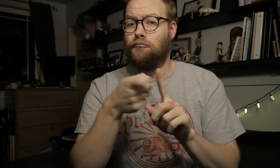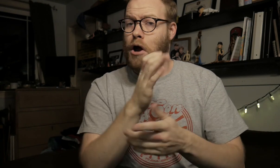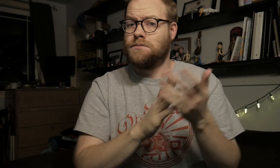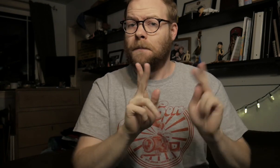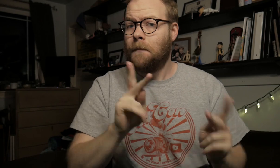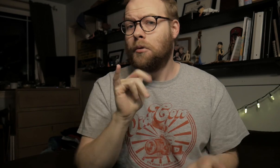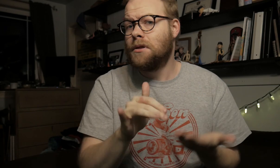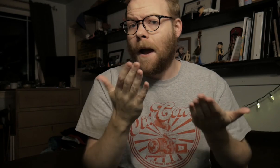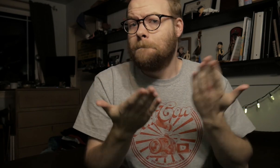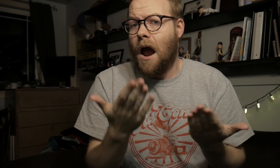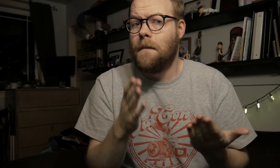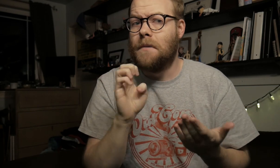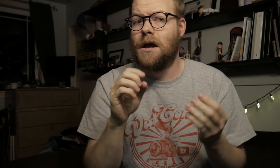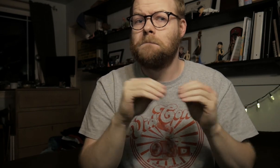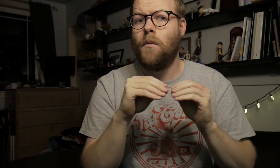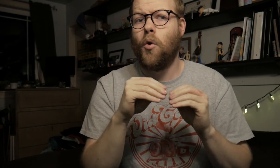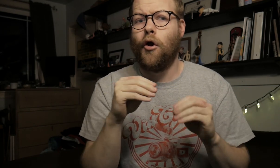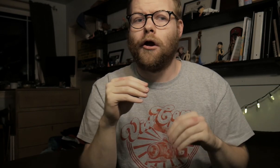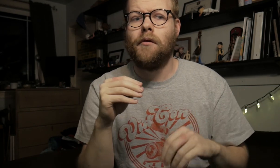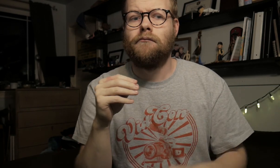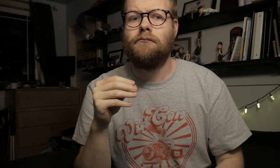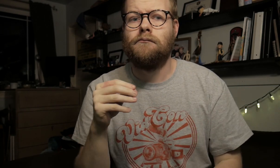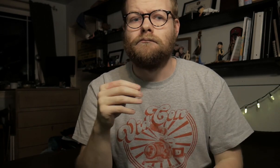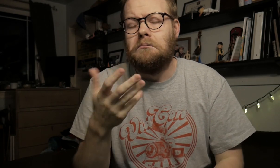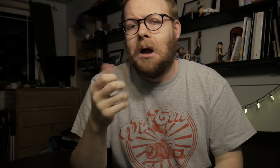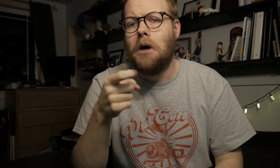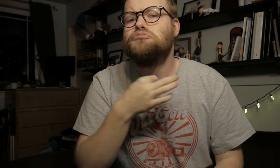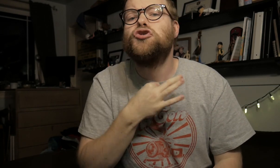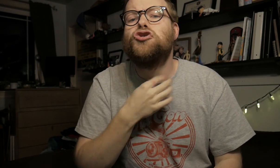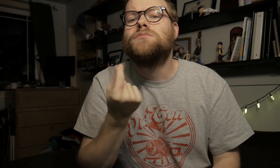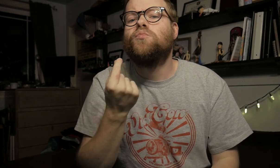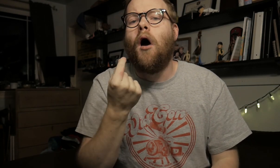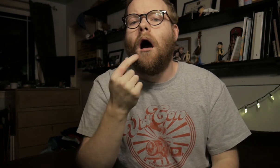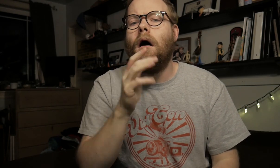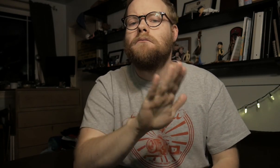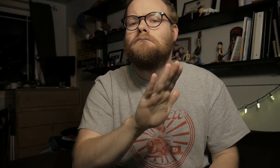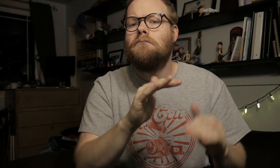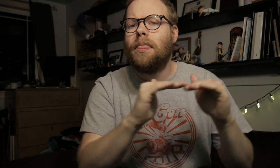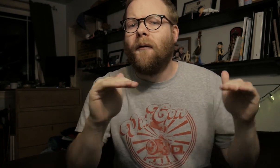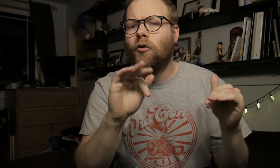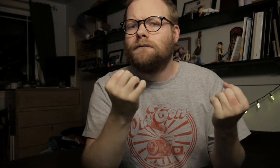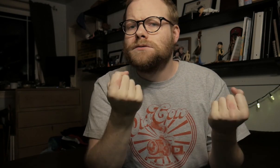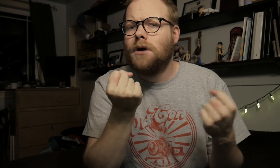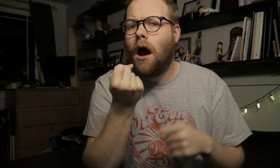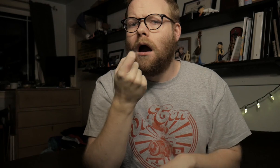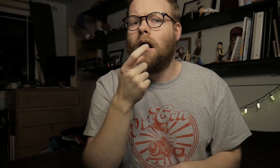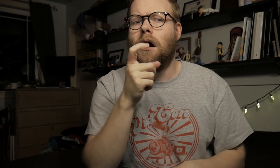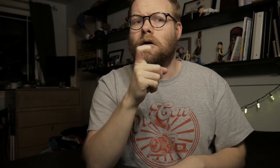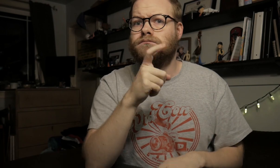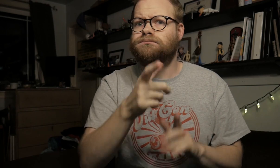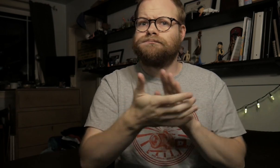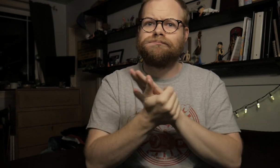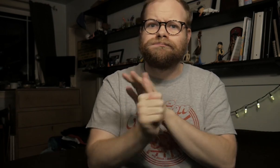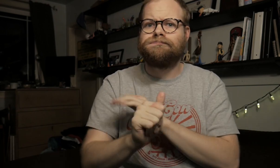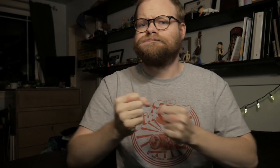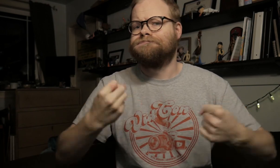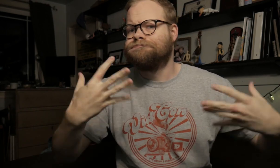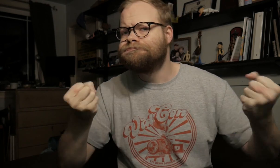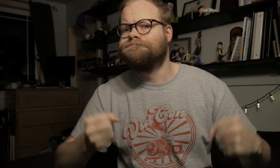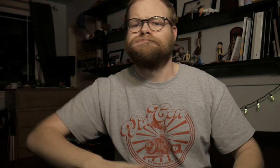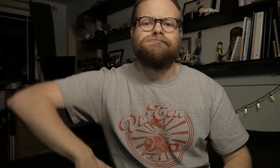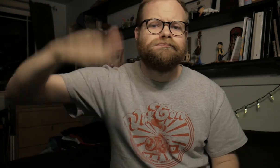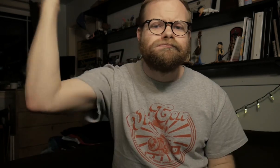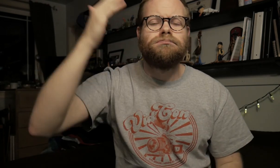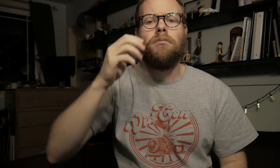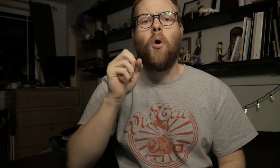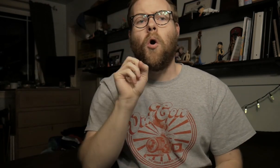From some people, that might be more of curiosity of what their level of signing is, fluent, native,